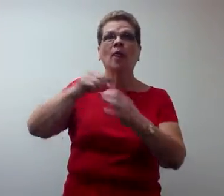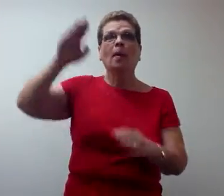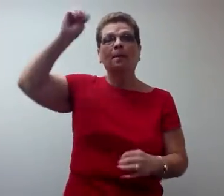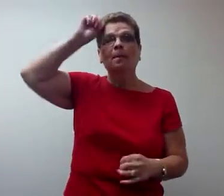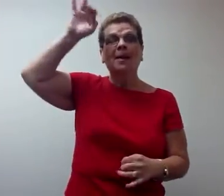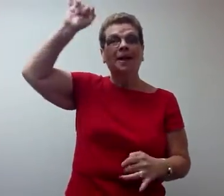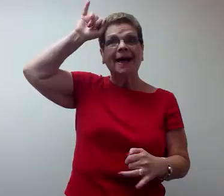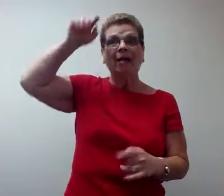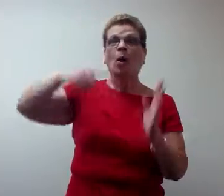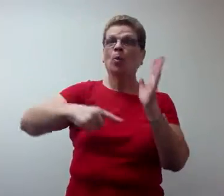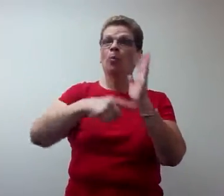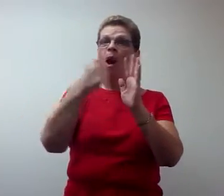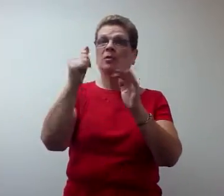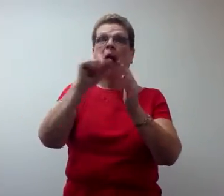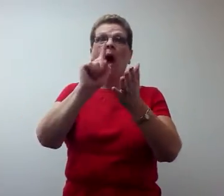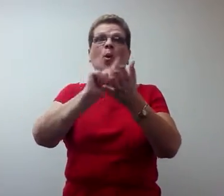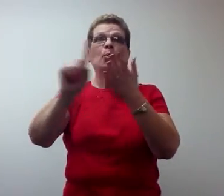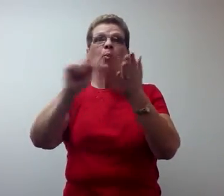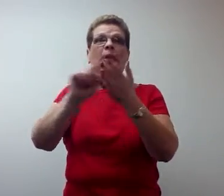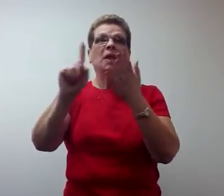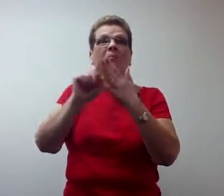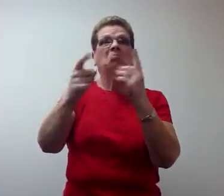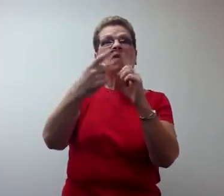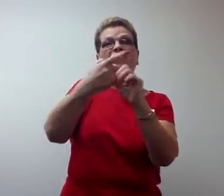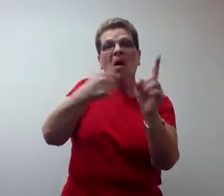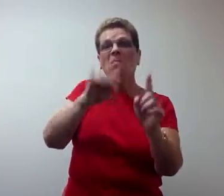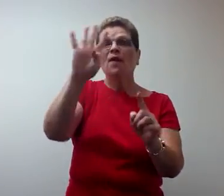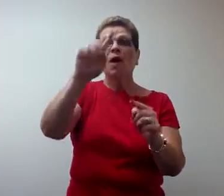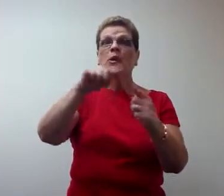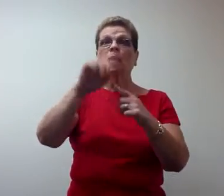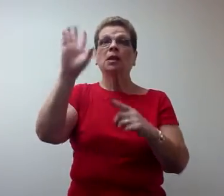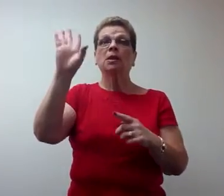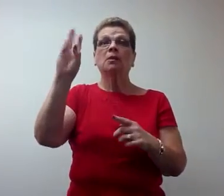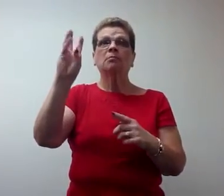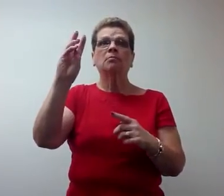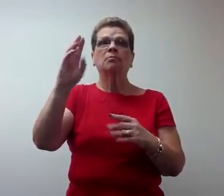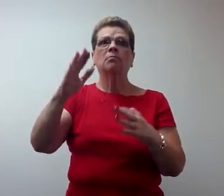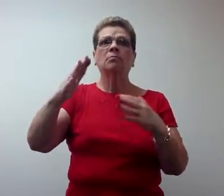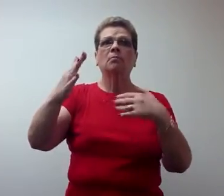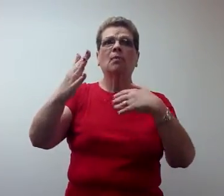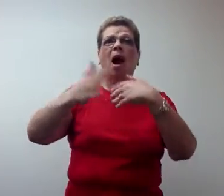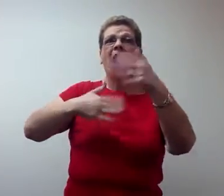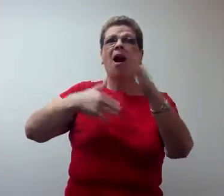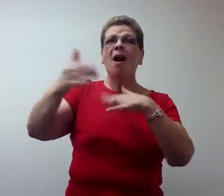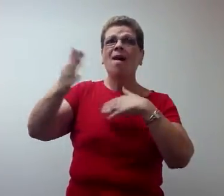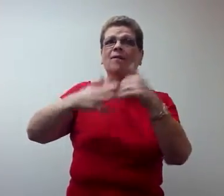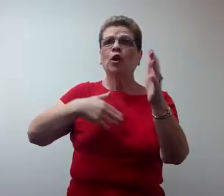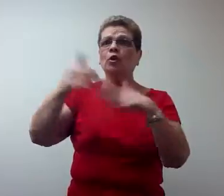with mental illness once weekly from 4 to 6 p.m.